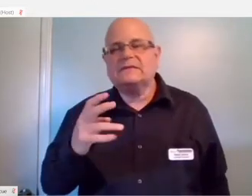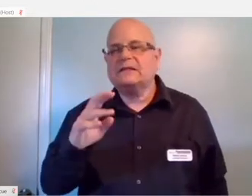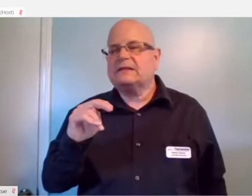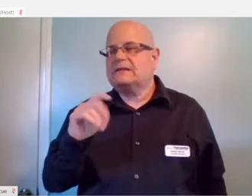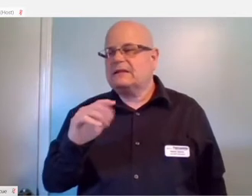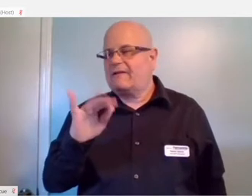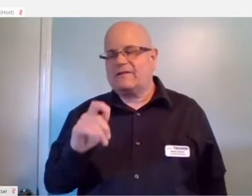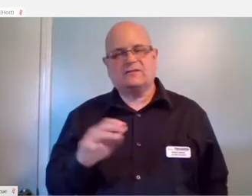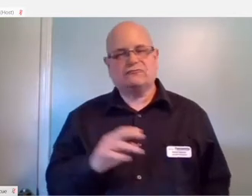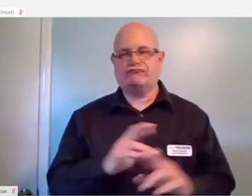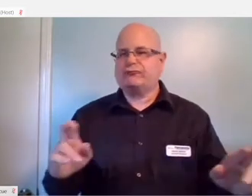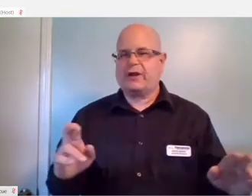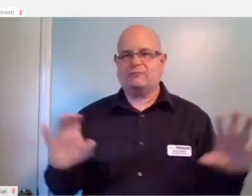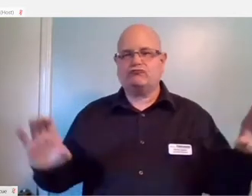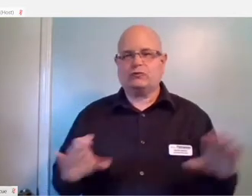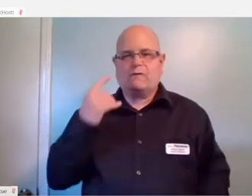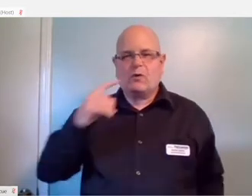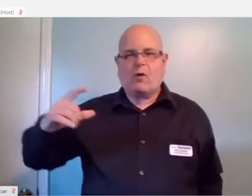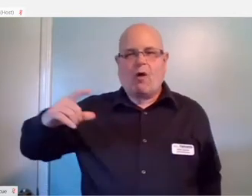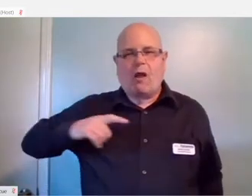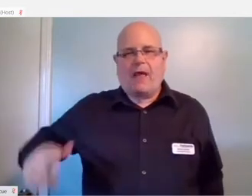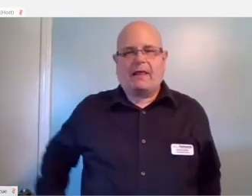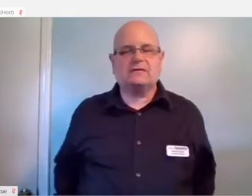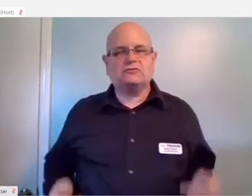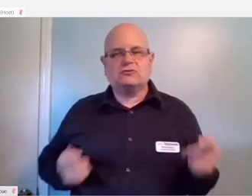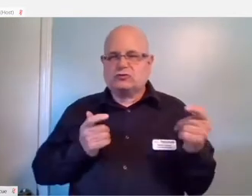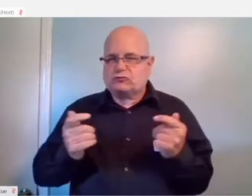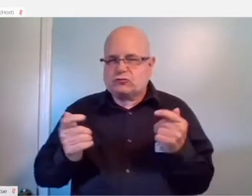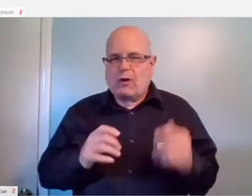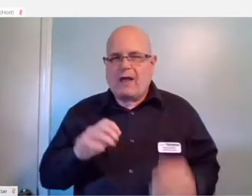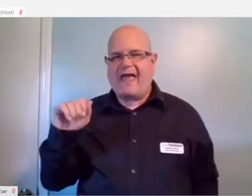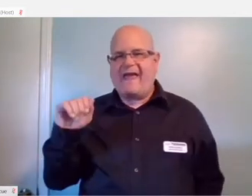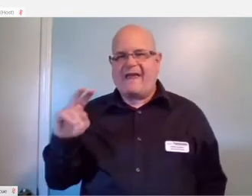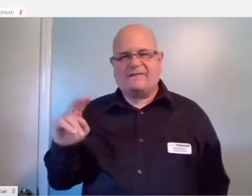When it comes to controlling your audio visual equipment, this is definitely my number one